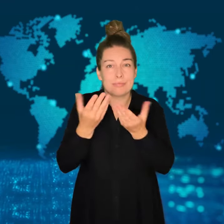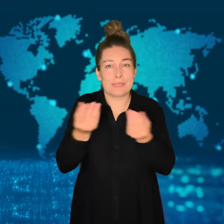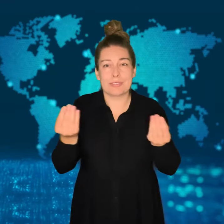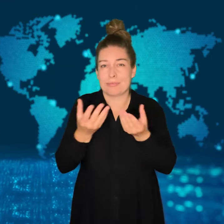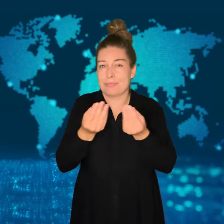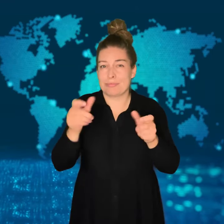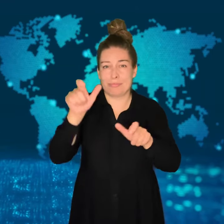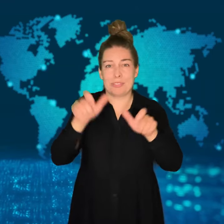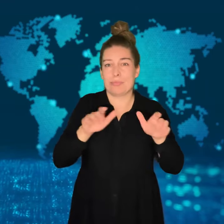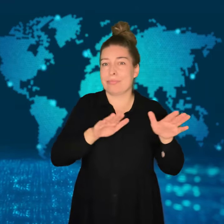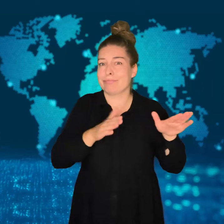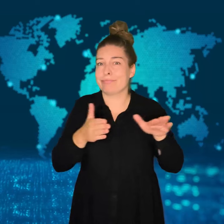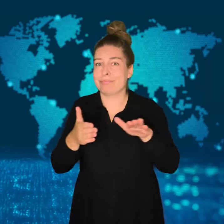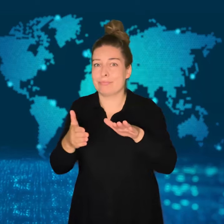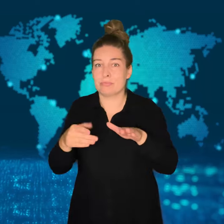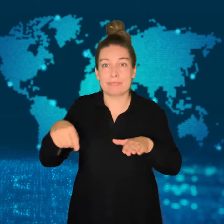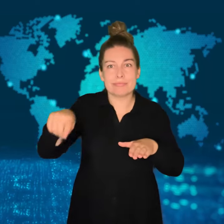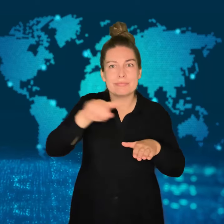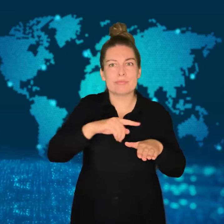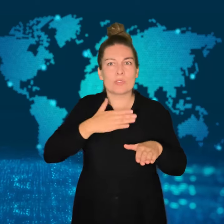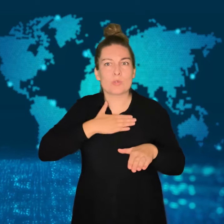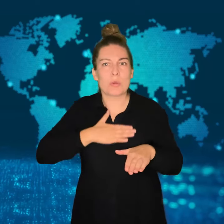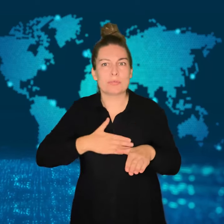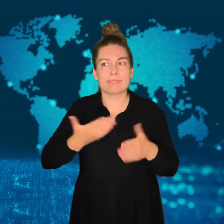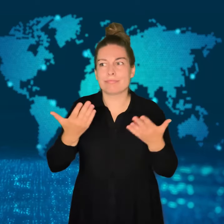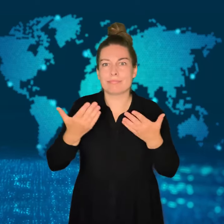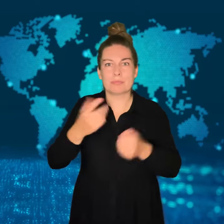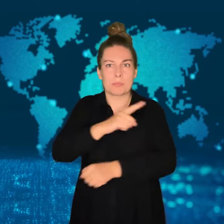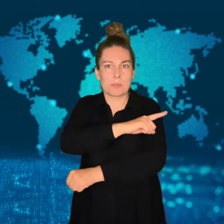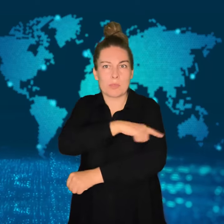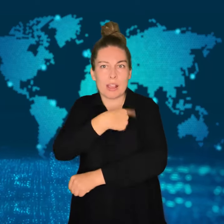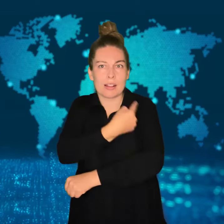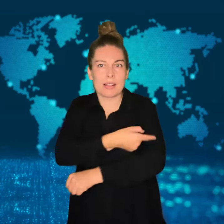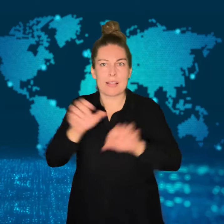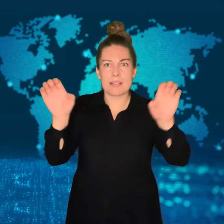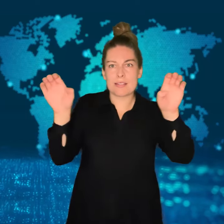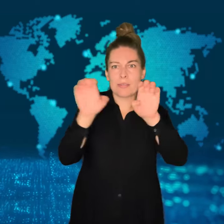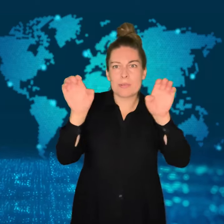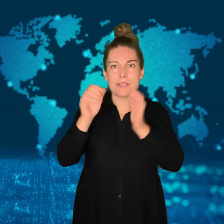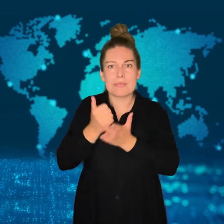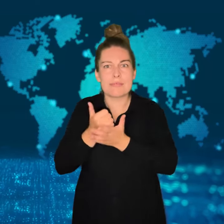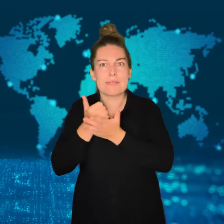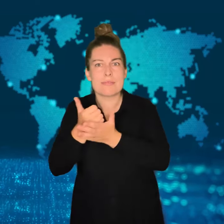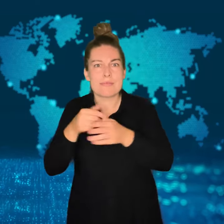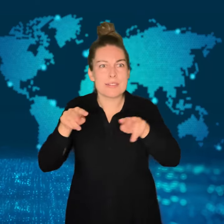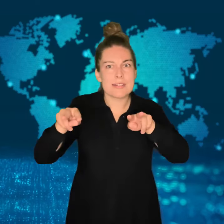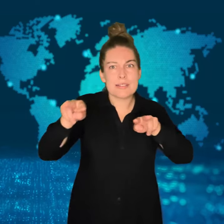No medical or emergency service has confirmed the estimated numbers.